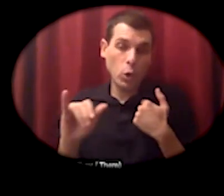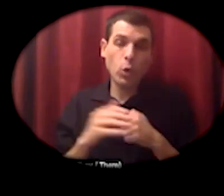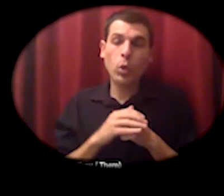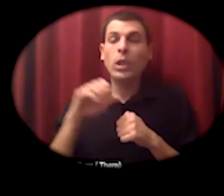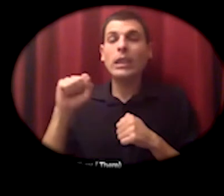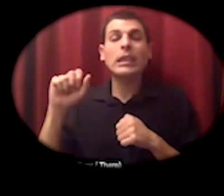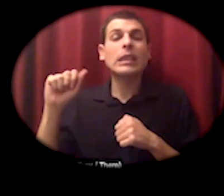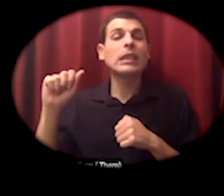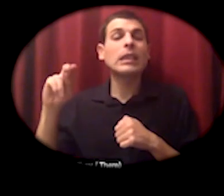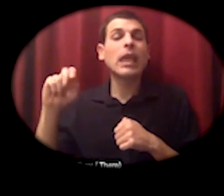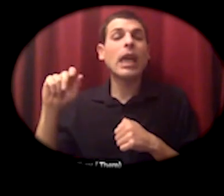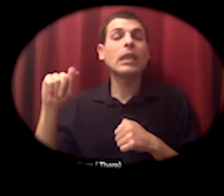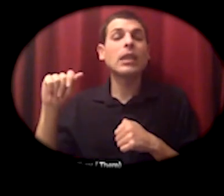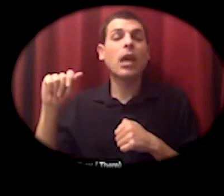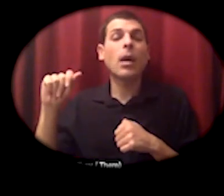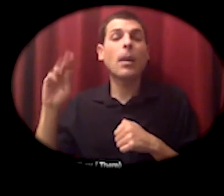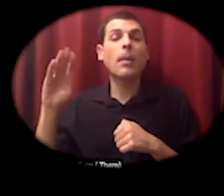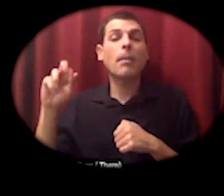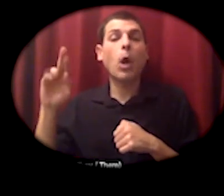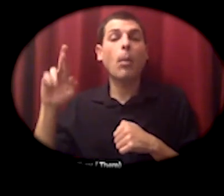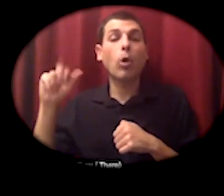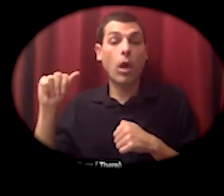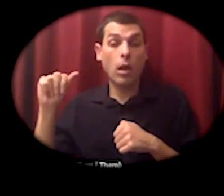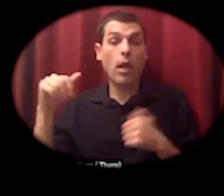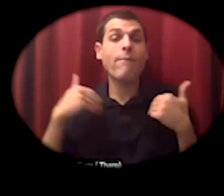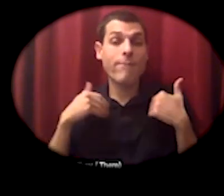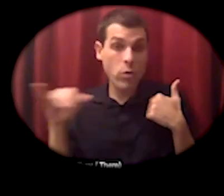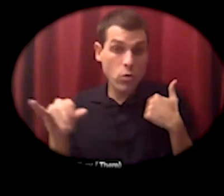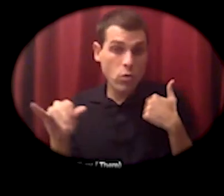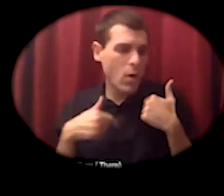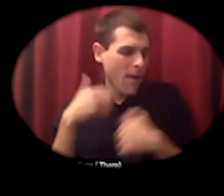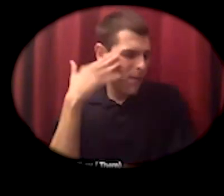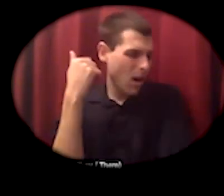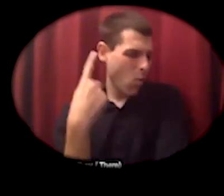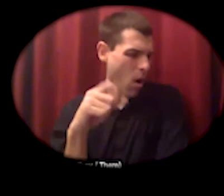the forget the name of it a food cooperative by the